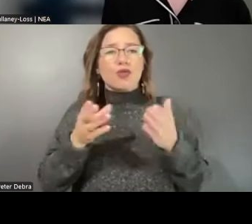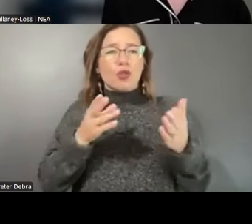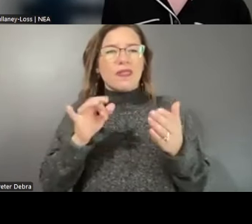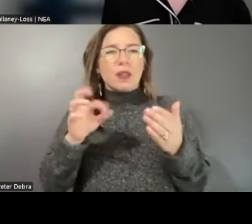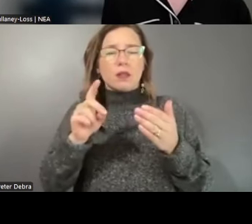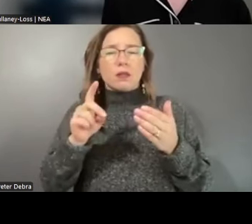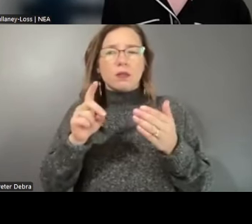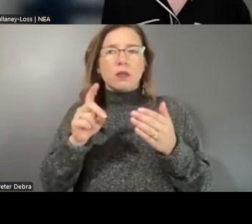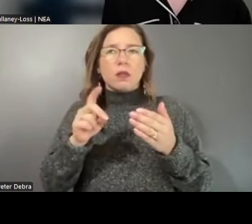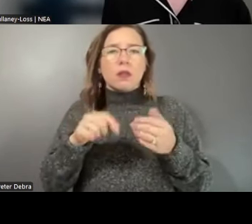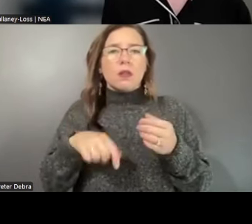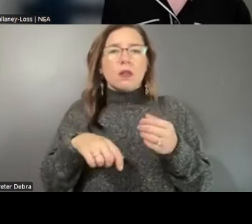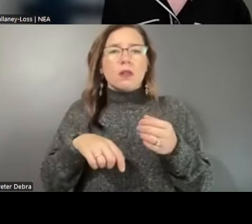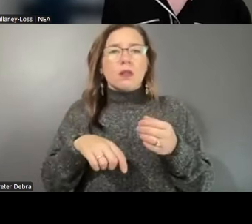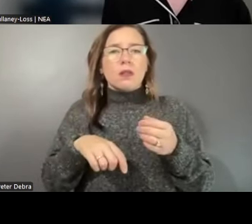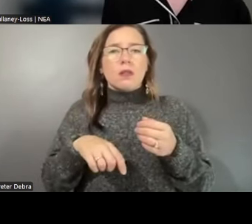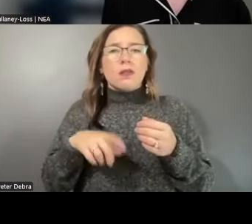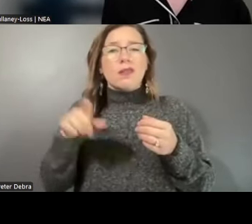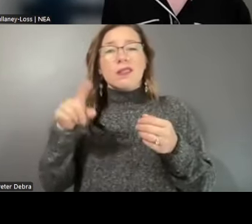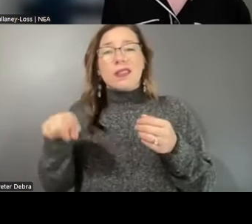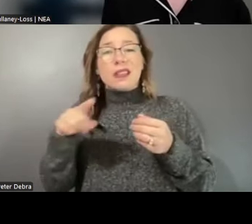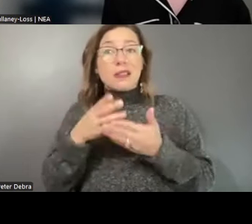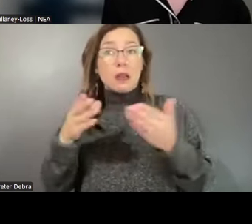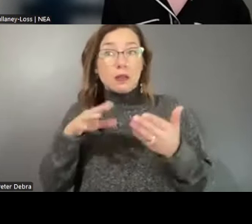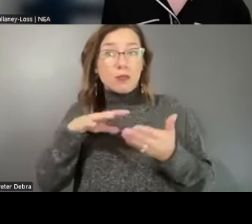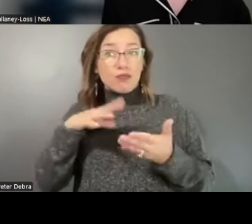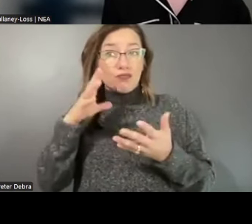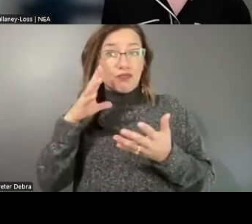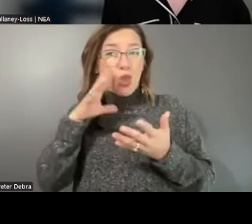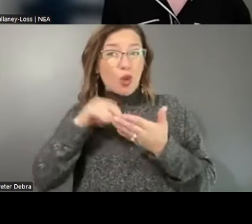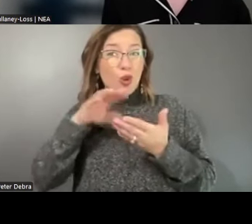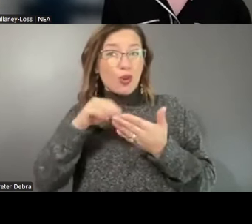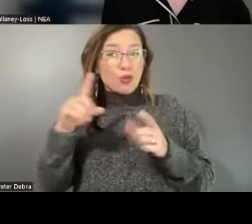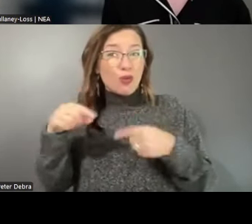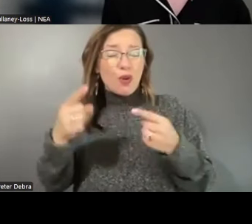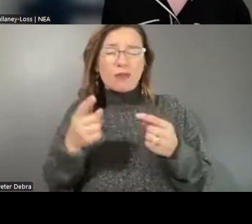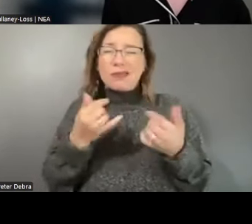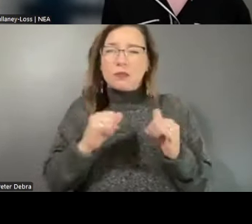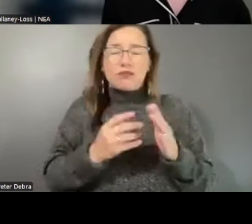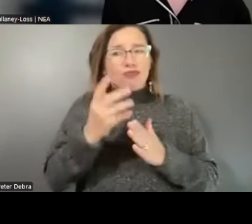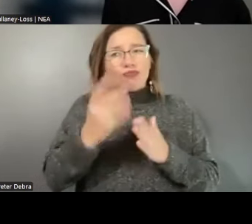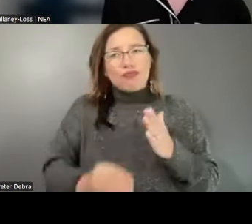Despite the insights that we've gained so far, gaps still remain based on the study,